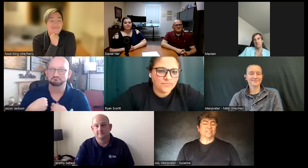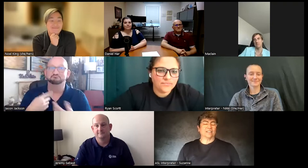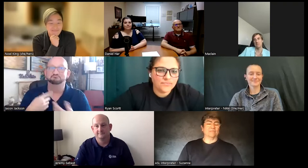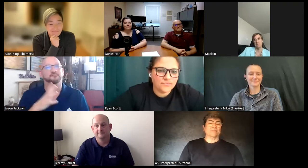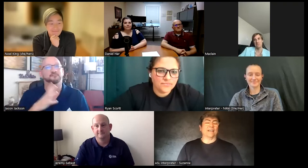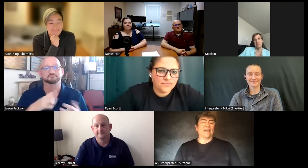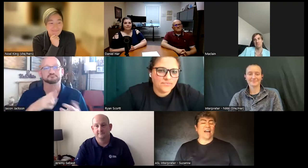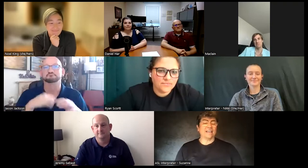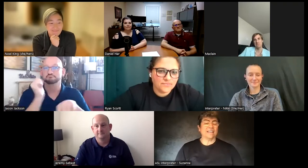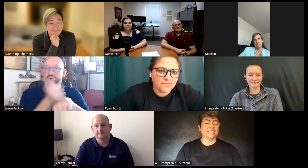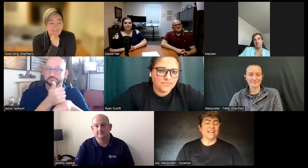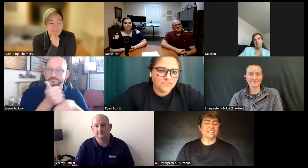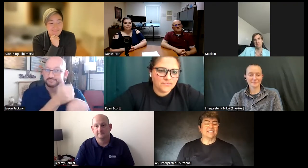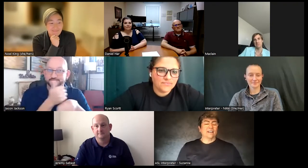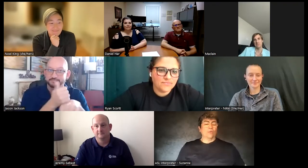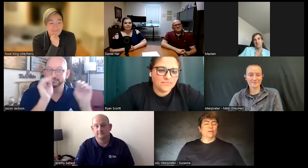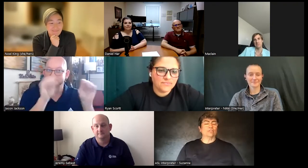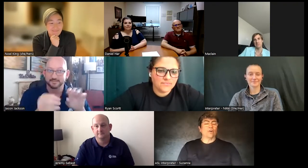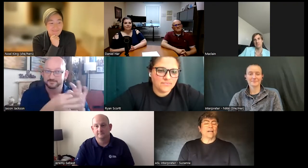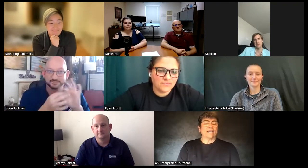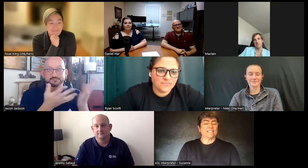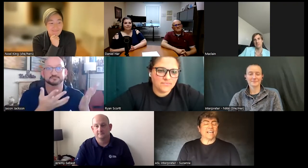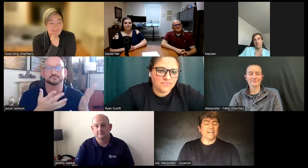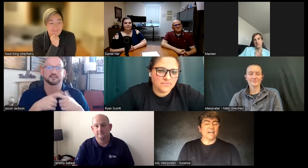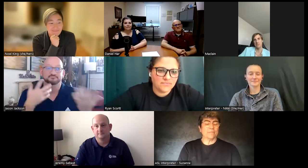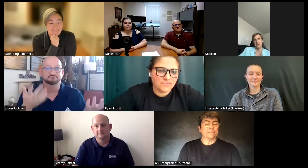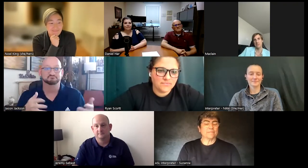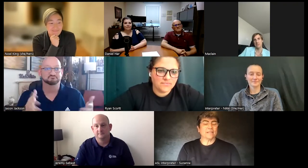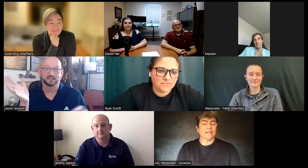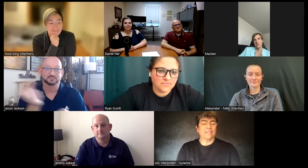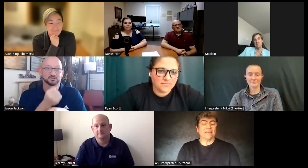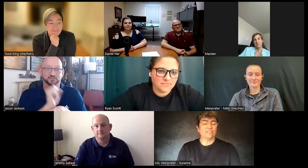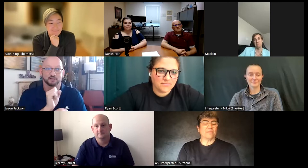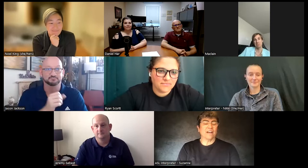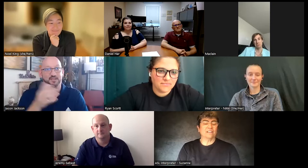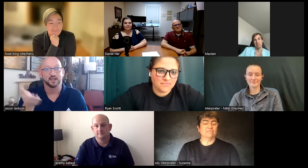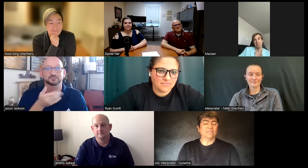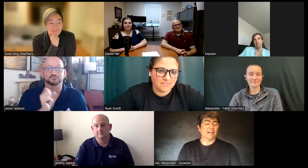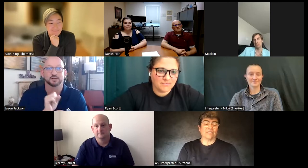um and he said why don't you go ahead and set it up and then from there I got